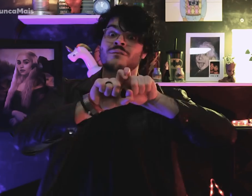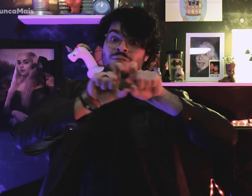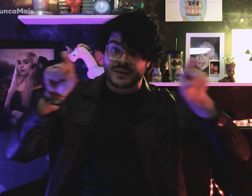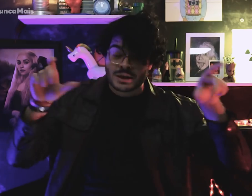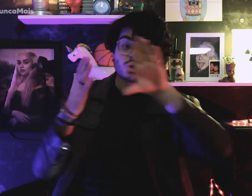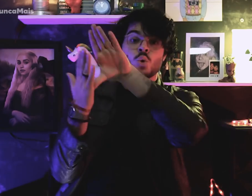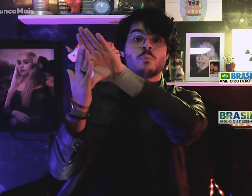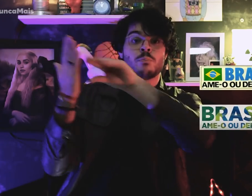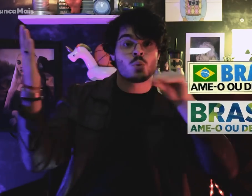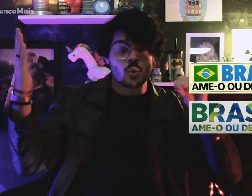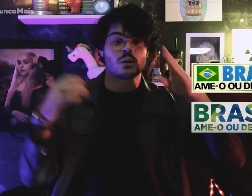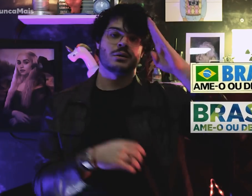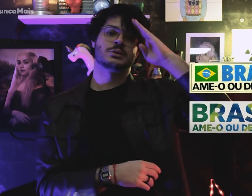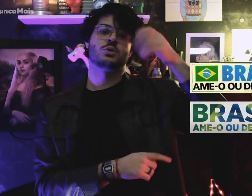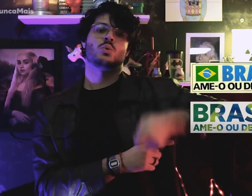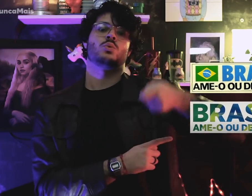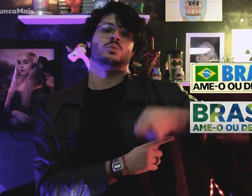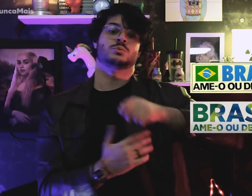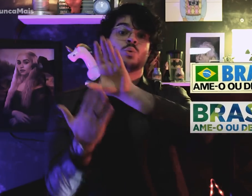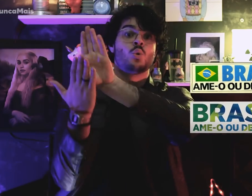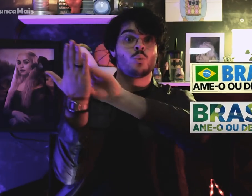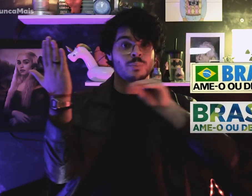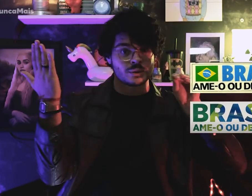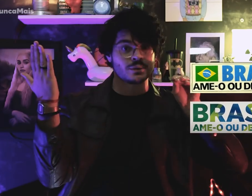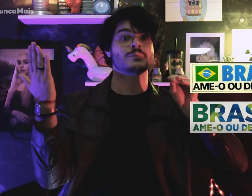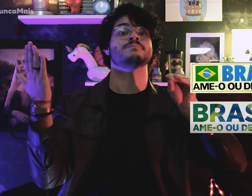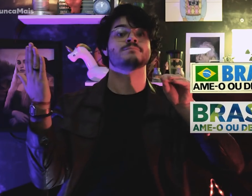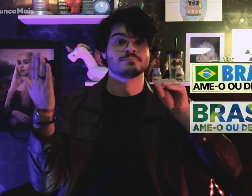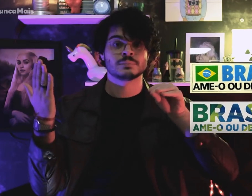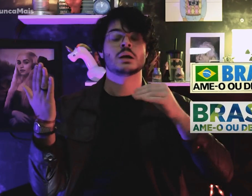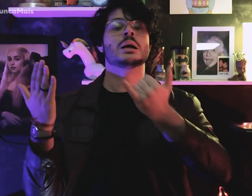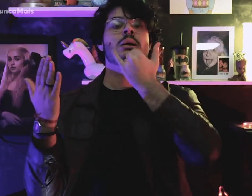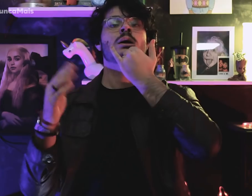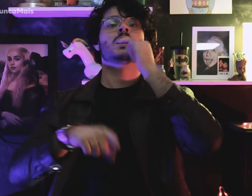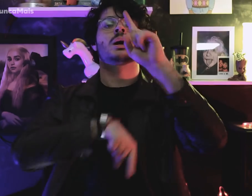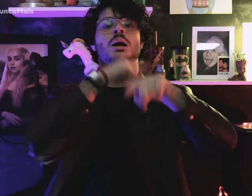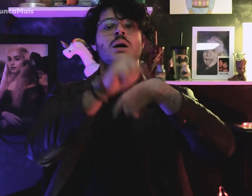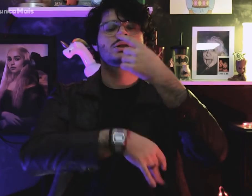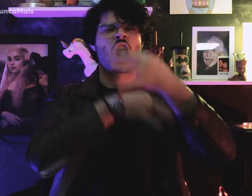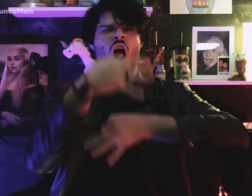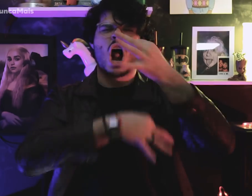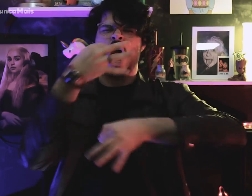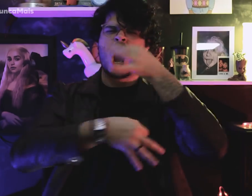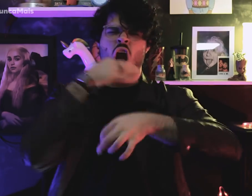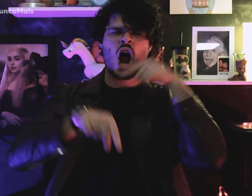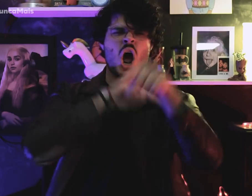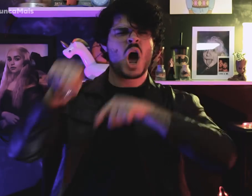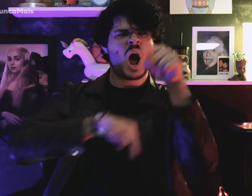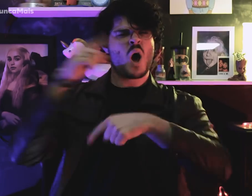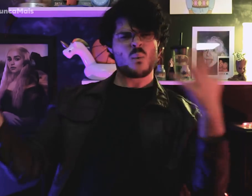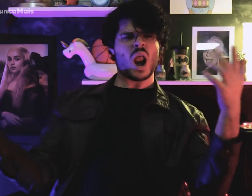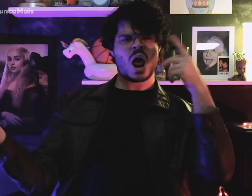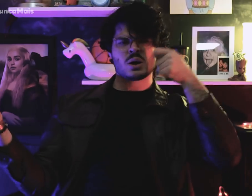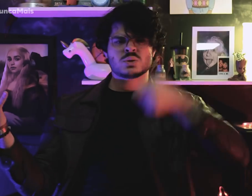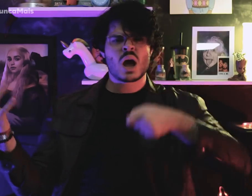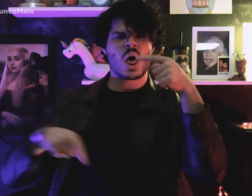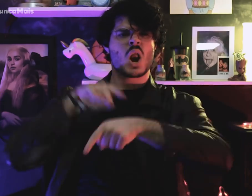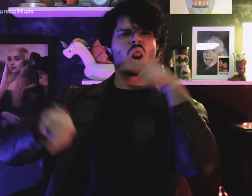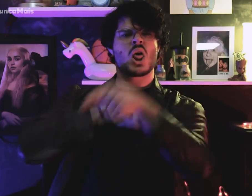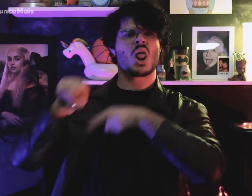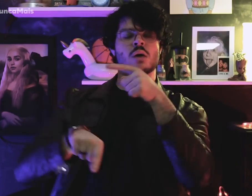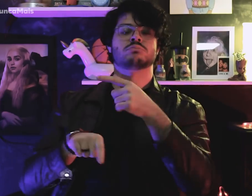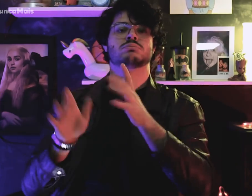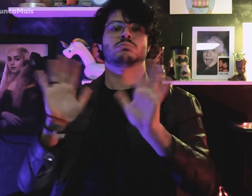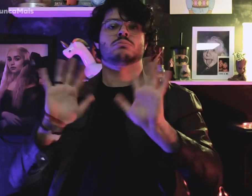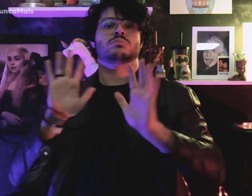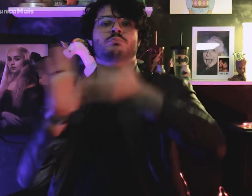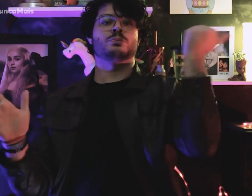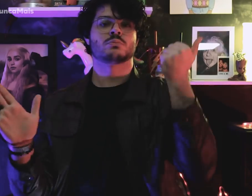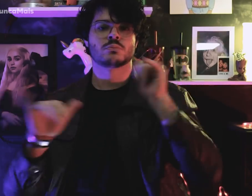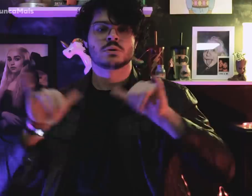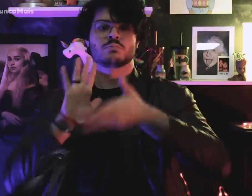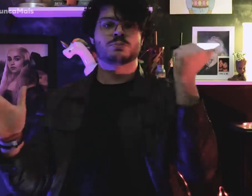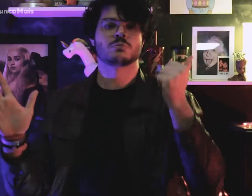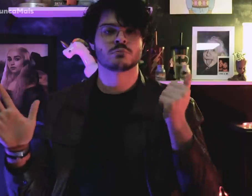Inspirado no slogan da ditadura militar, após as críticas, a propaganda foi retirada.